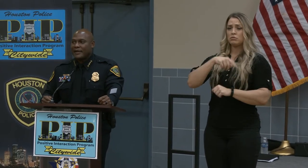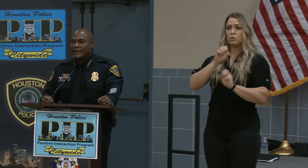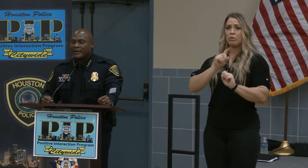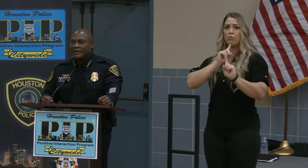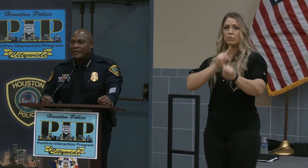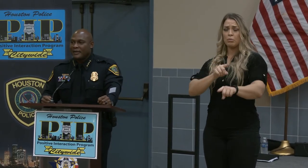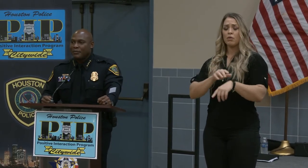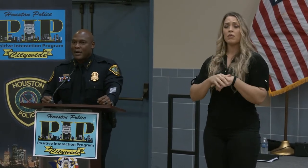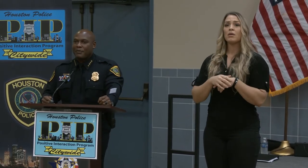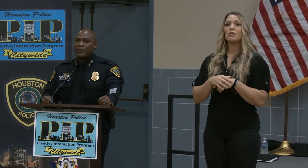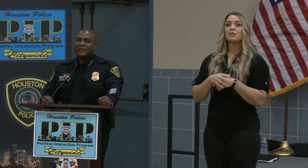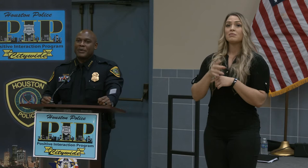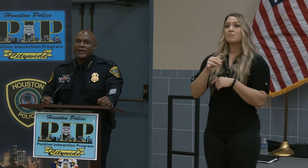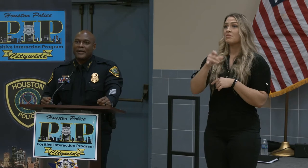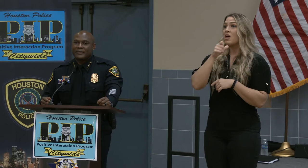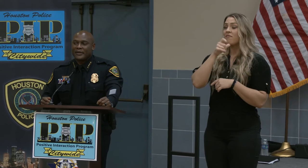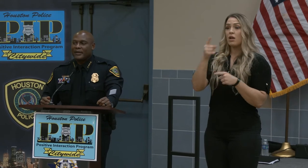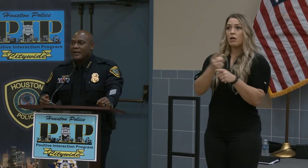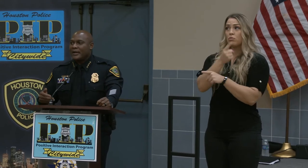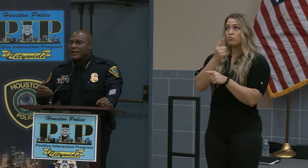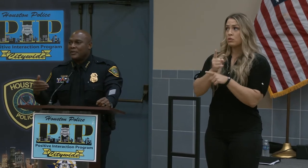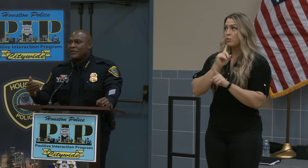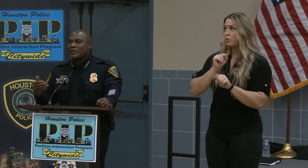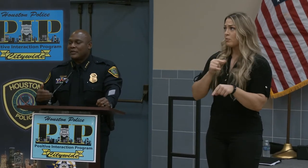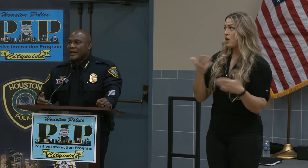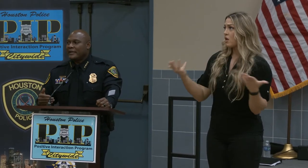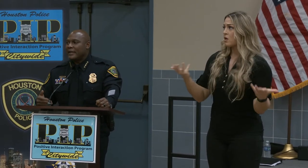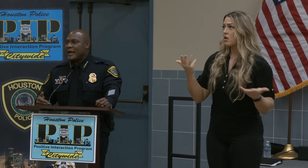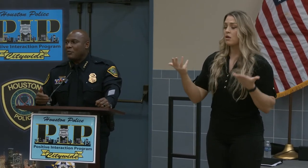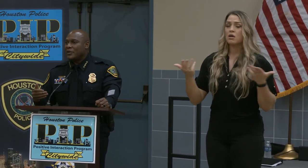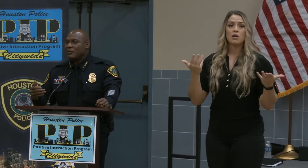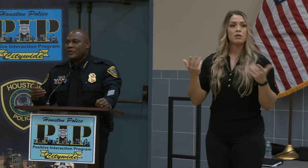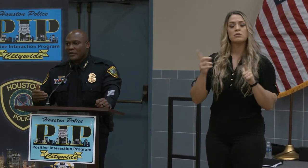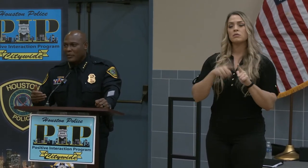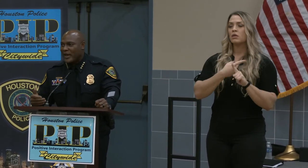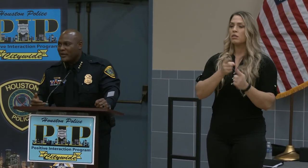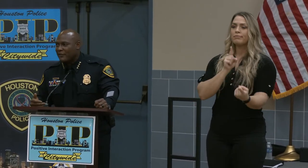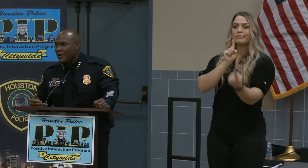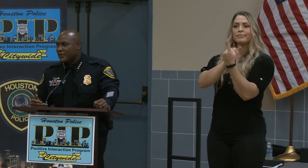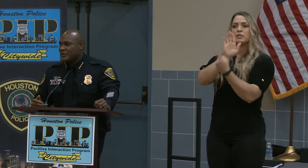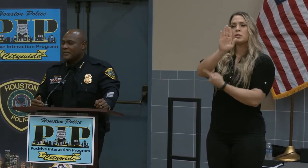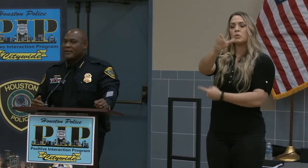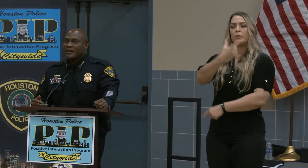getting the proper response, you should take that up with your commander first,